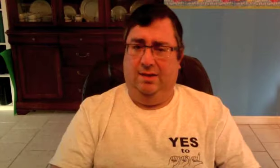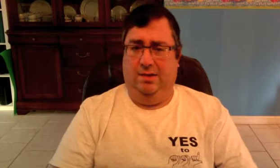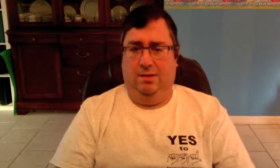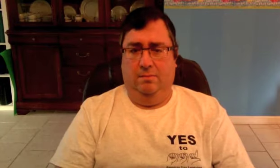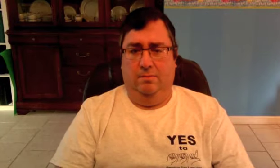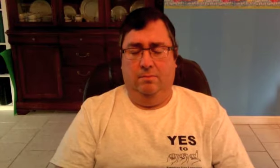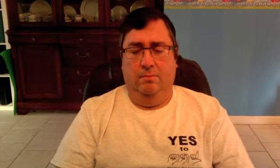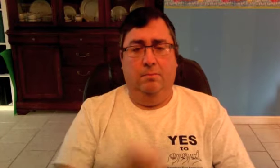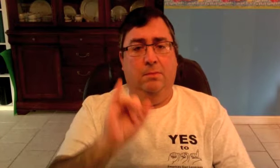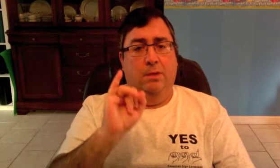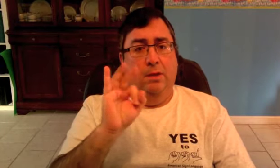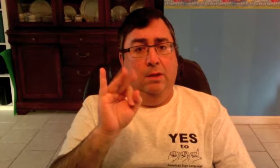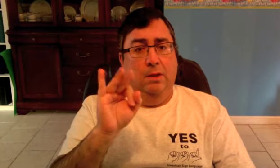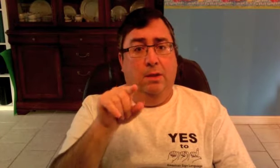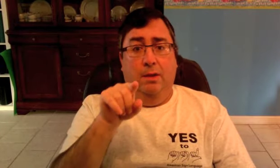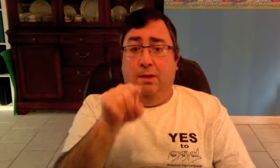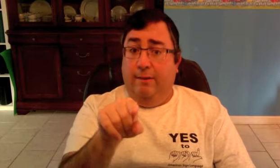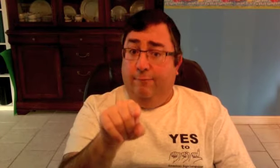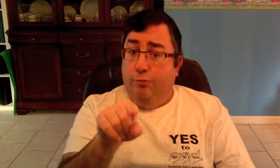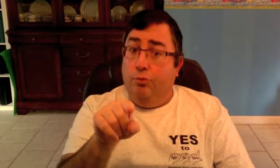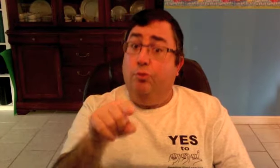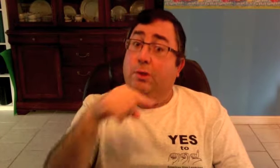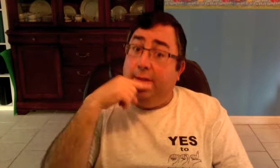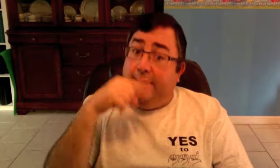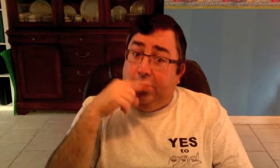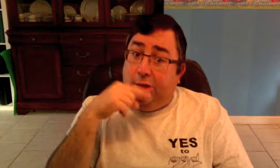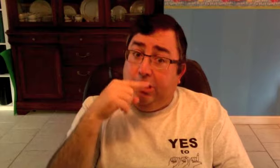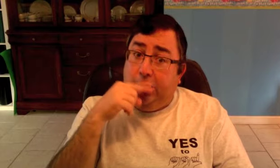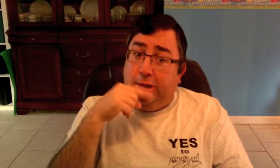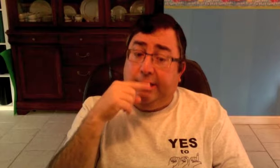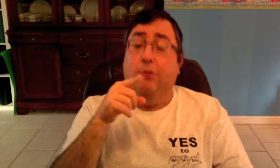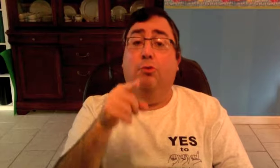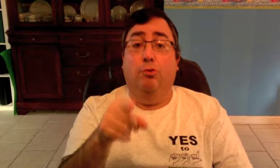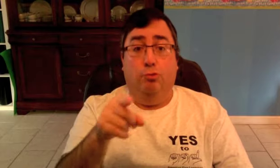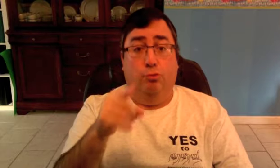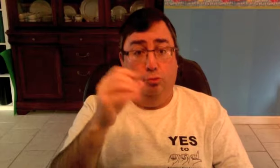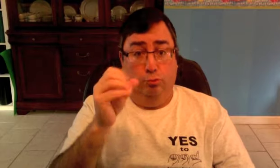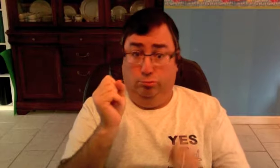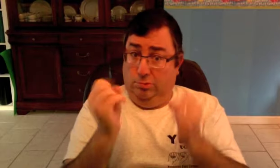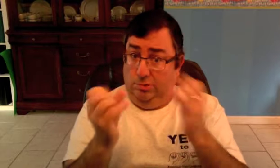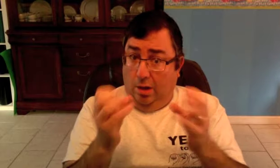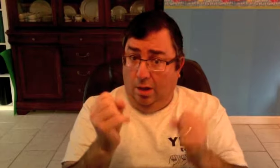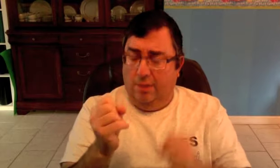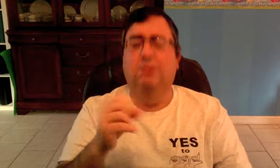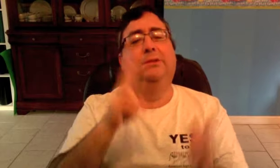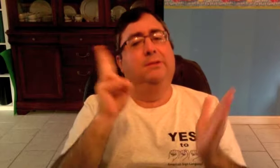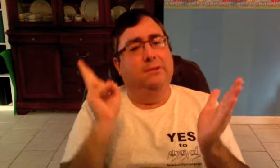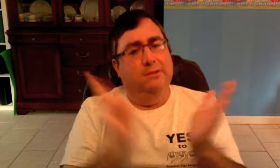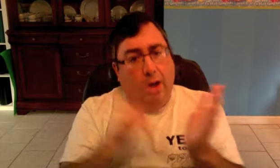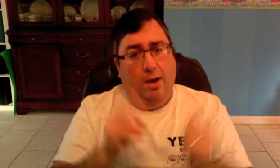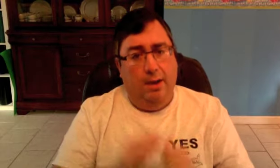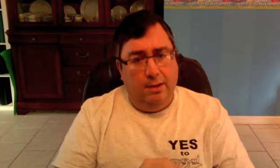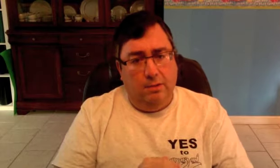If you are hearing and you sign, sign it!